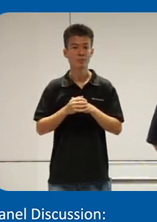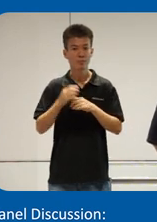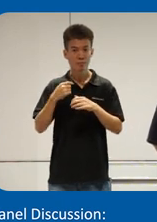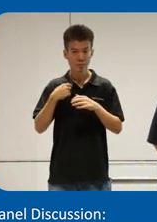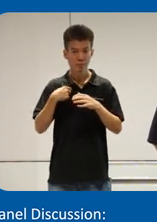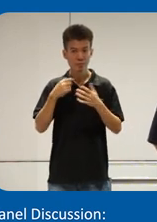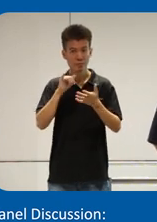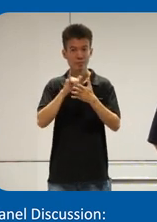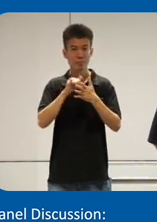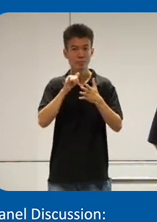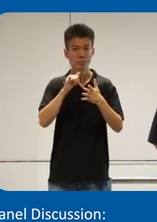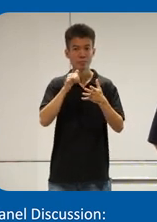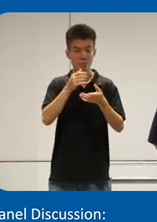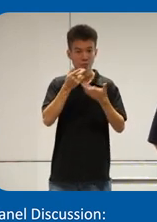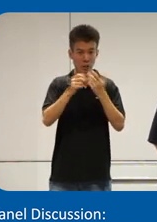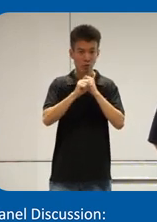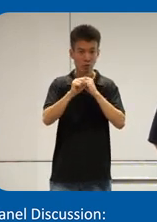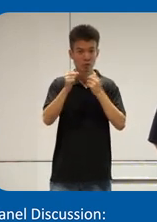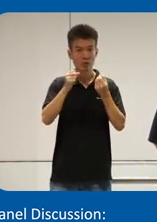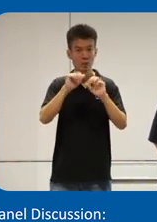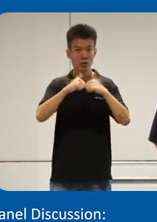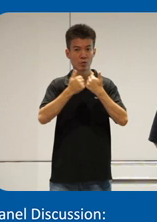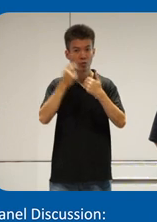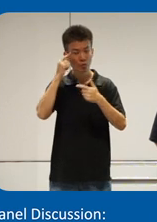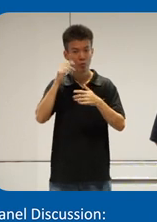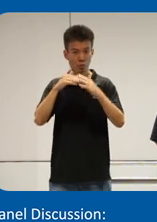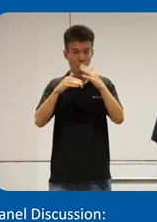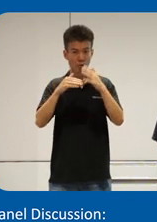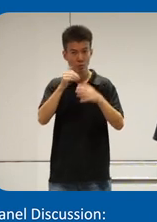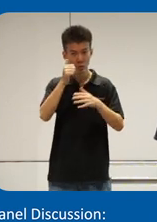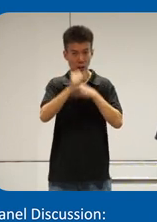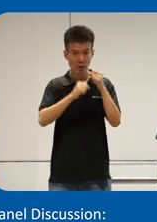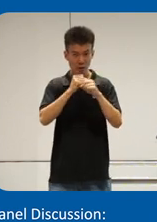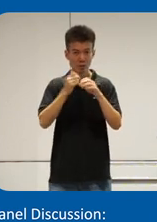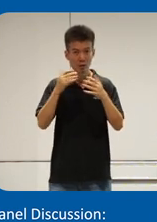director in digital advertising agencies for almost 10 years so I have a advertising background